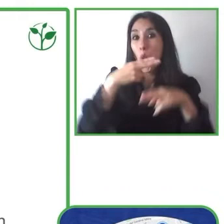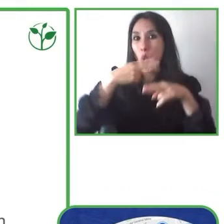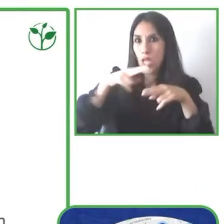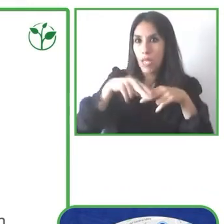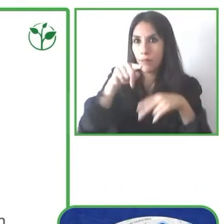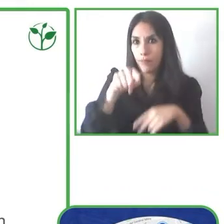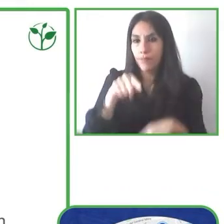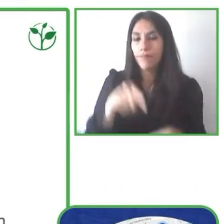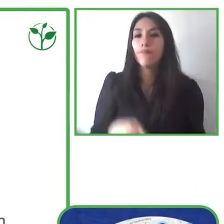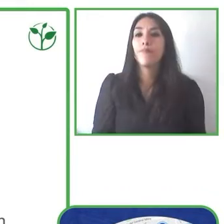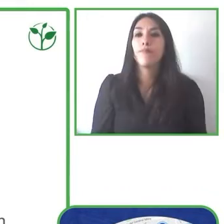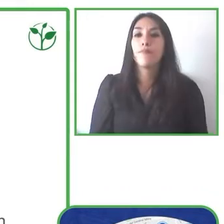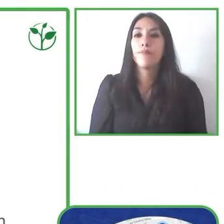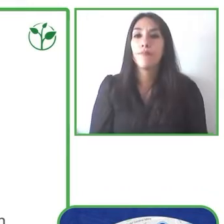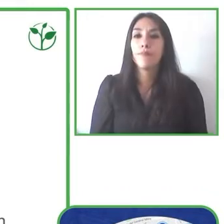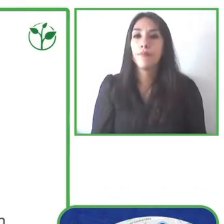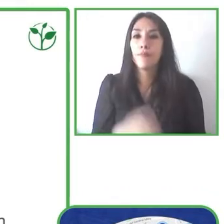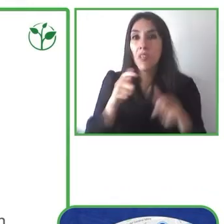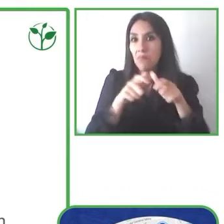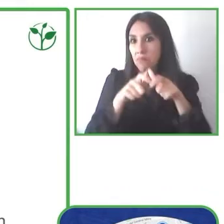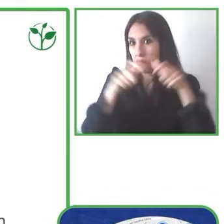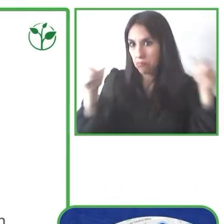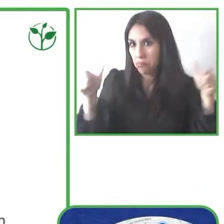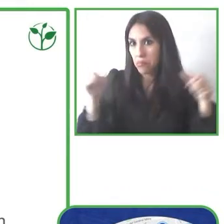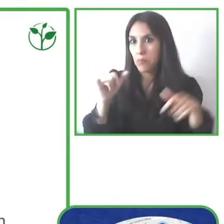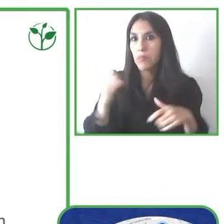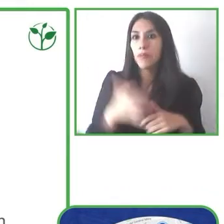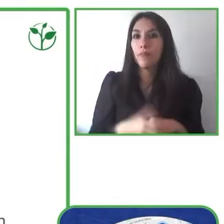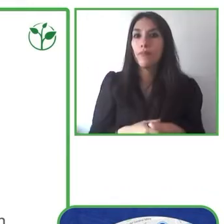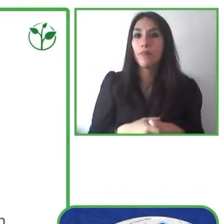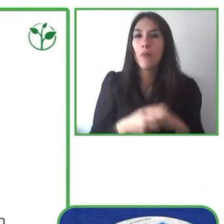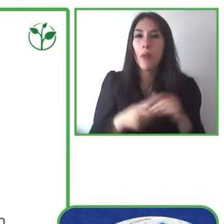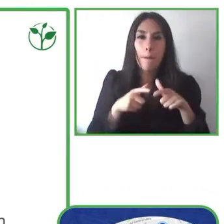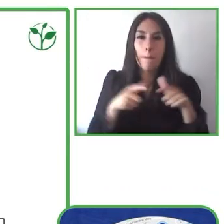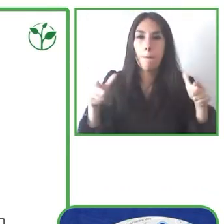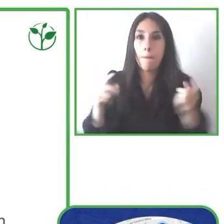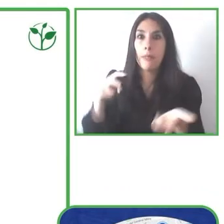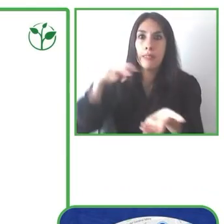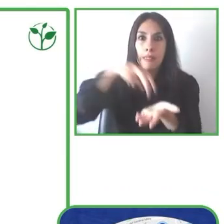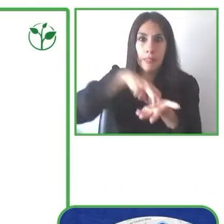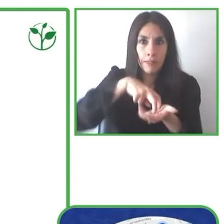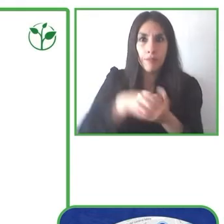and continue to expand our presence throughout all of the European countries.